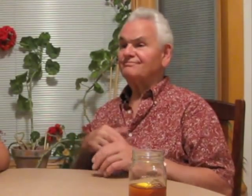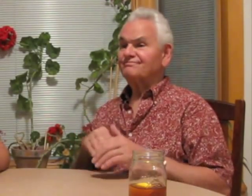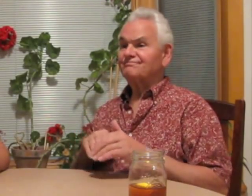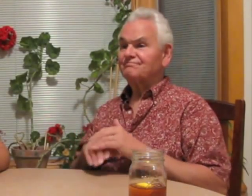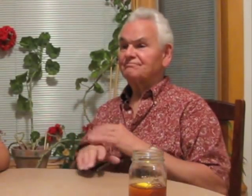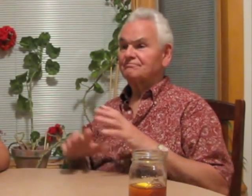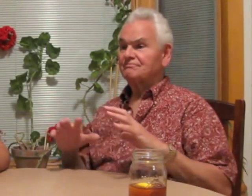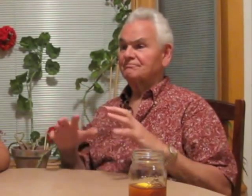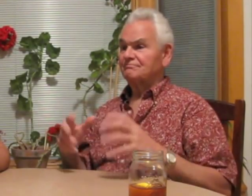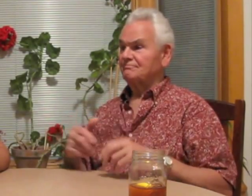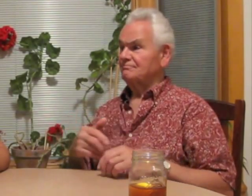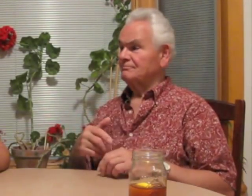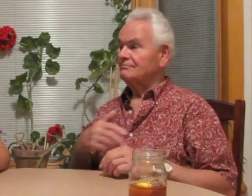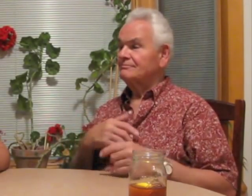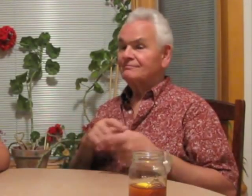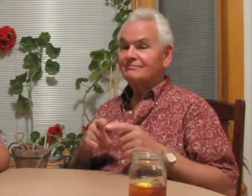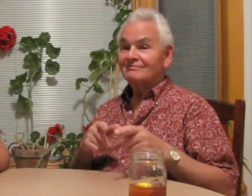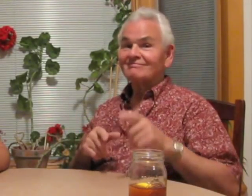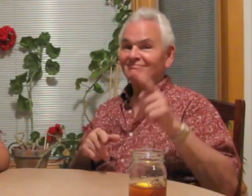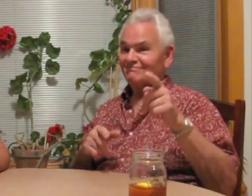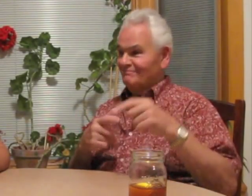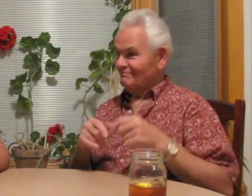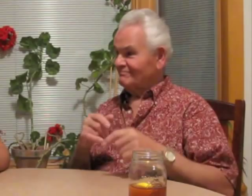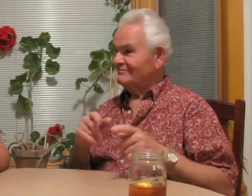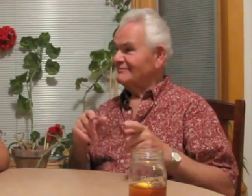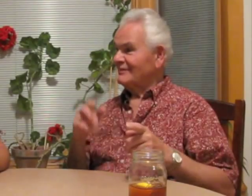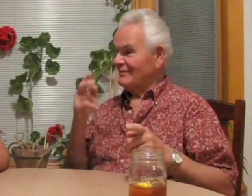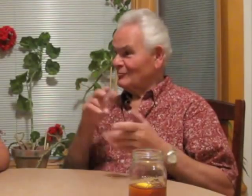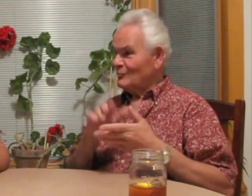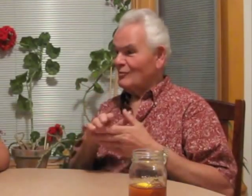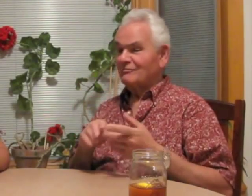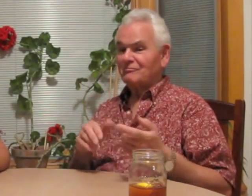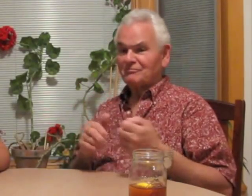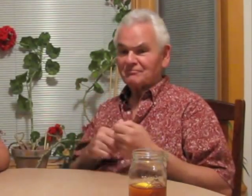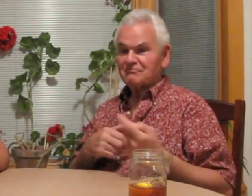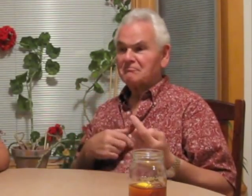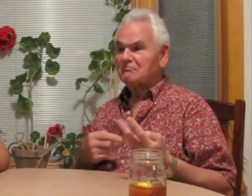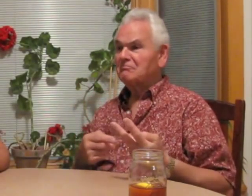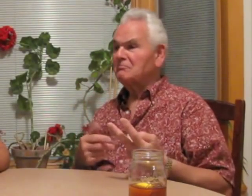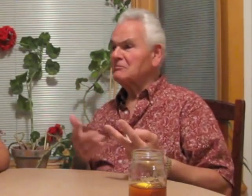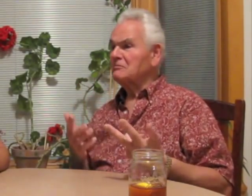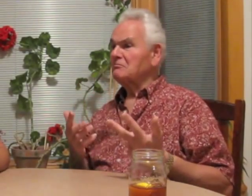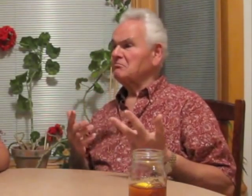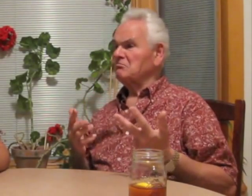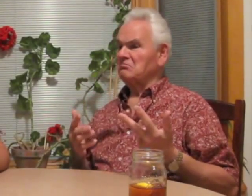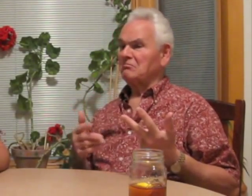When I went in that school, I recognized some friends from catholic (St. Joseph) school and there were new faces.